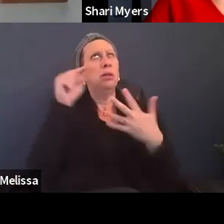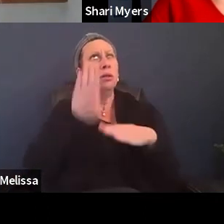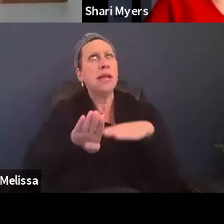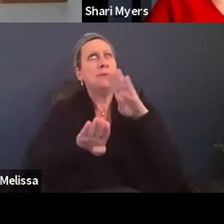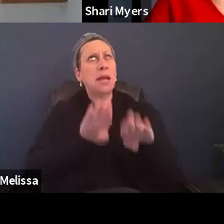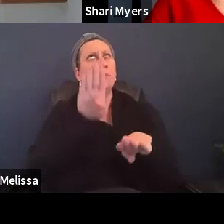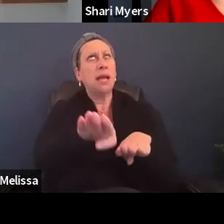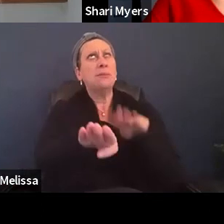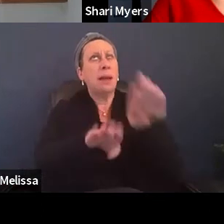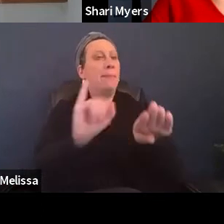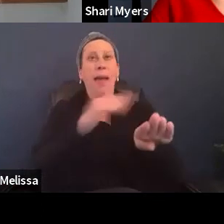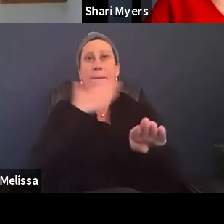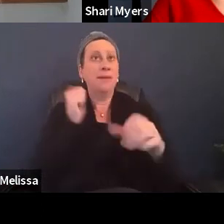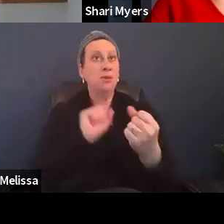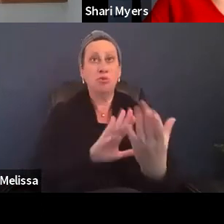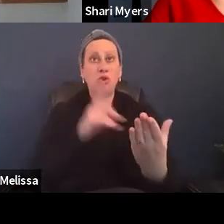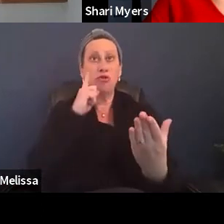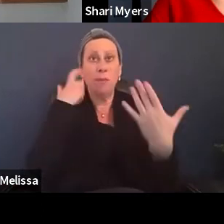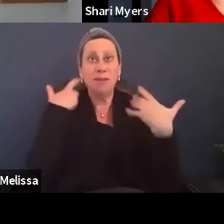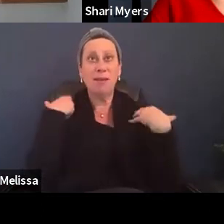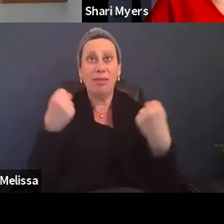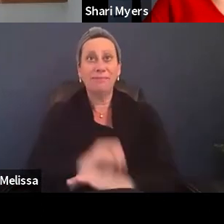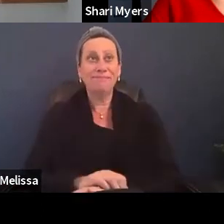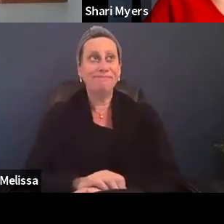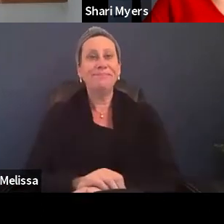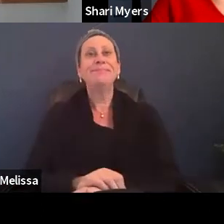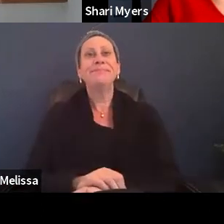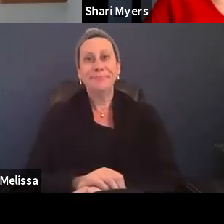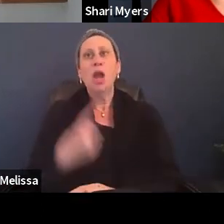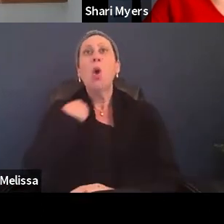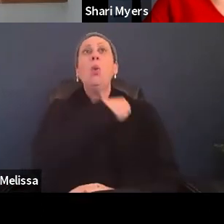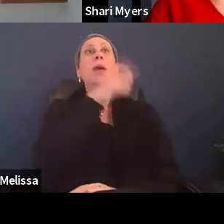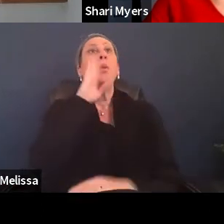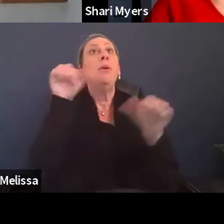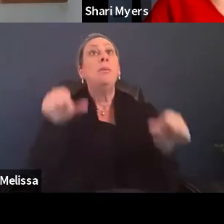Perfect, as I had said a little bit ago we will post some resources and links